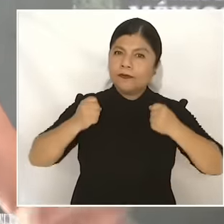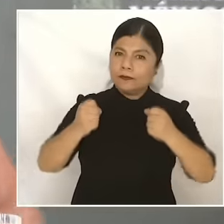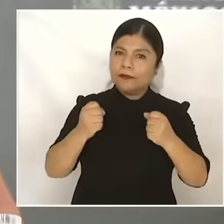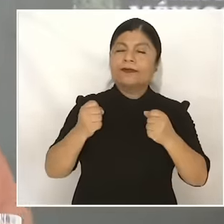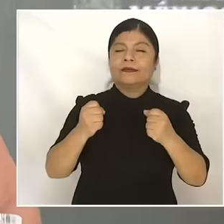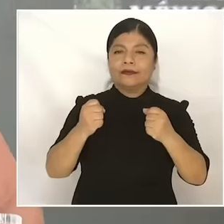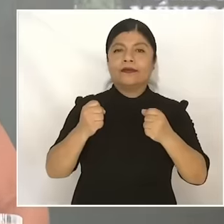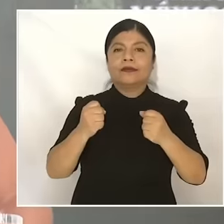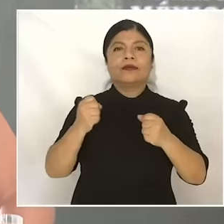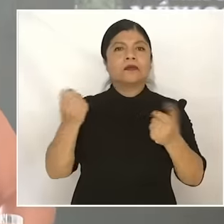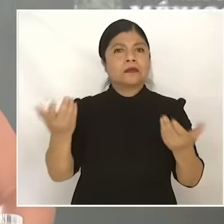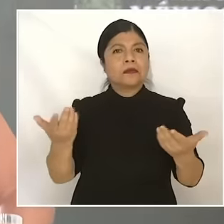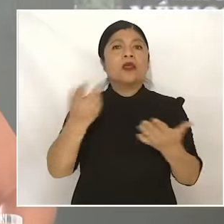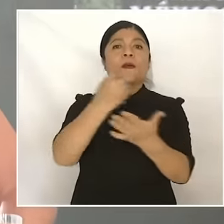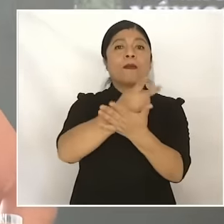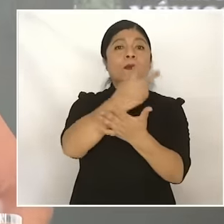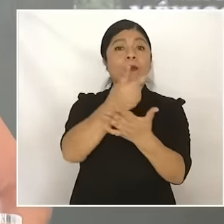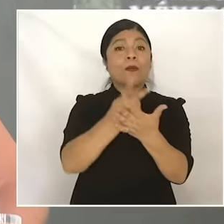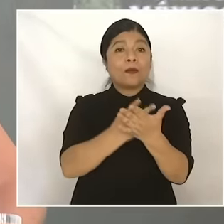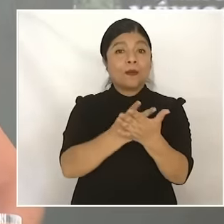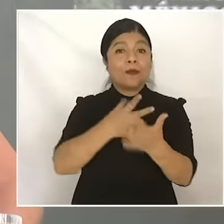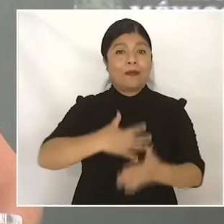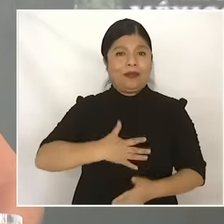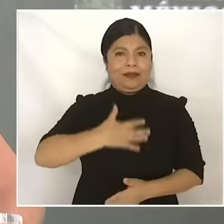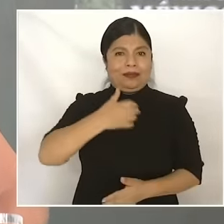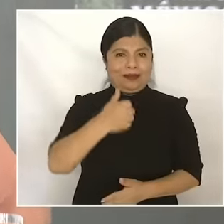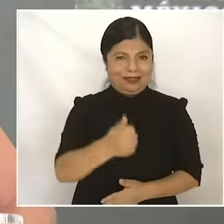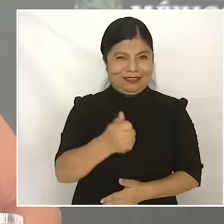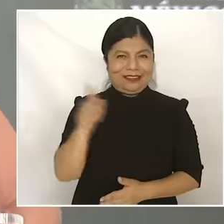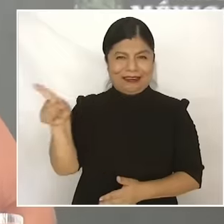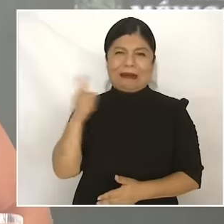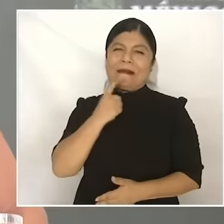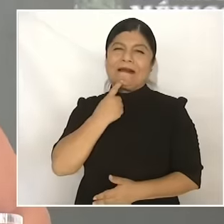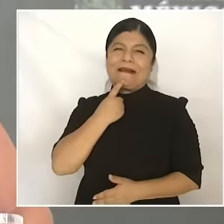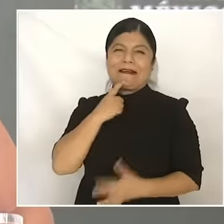will also be maintained. President Andrés Manuel López Obrador, the